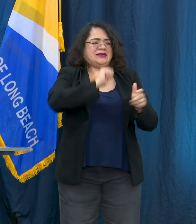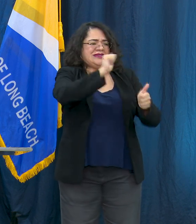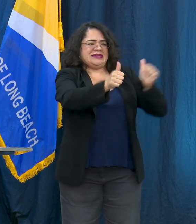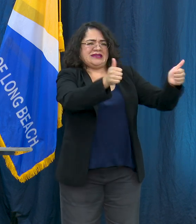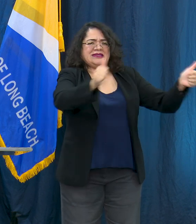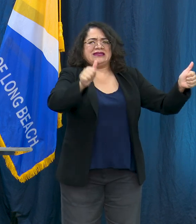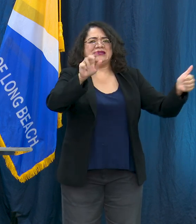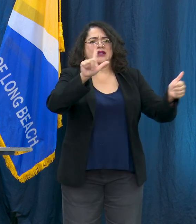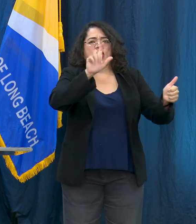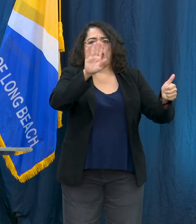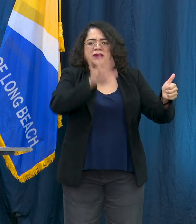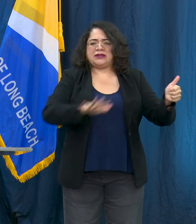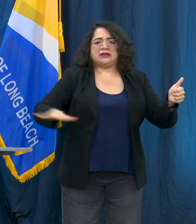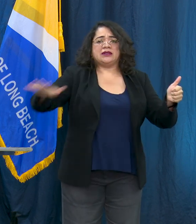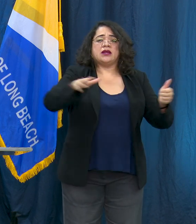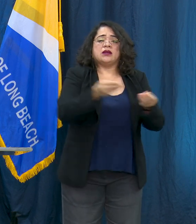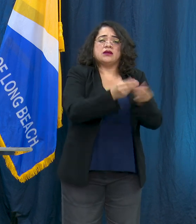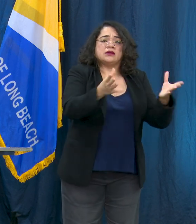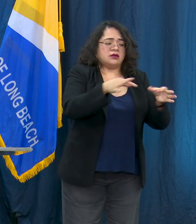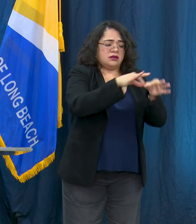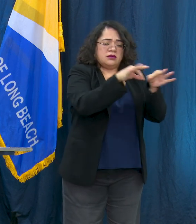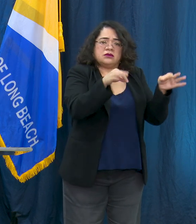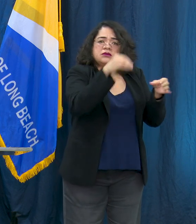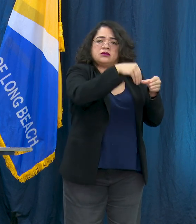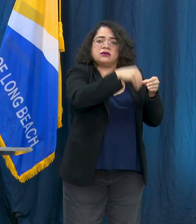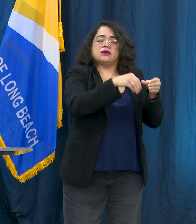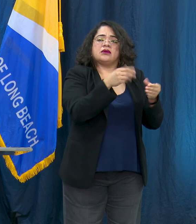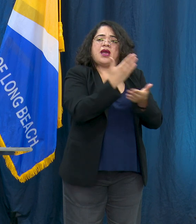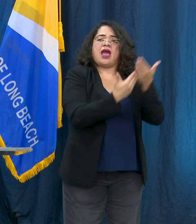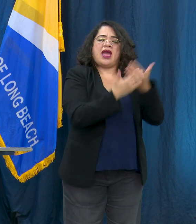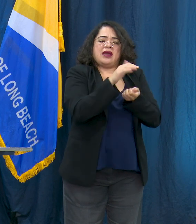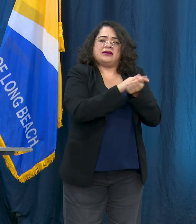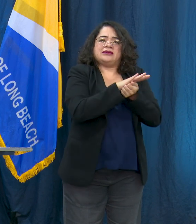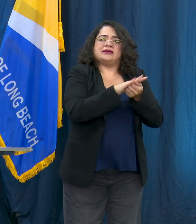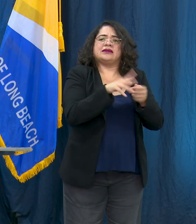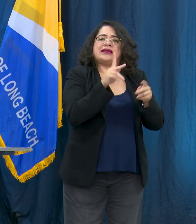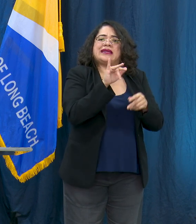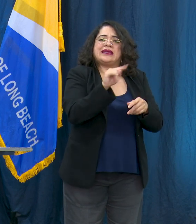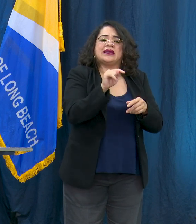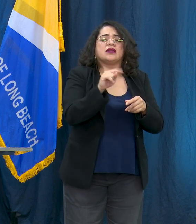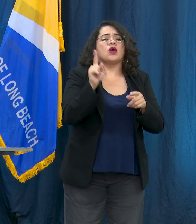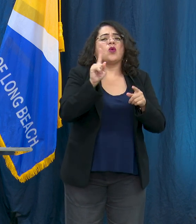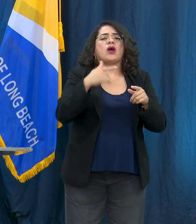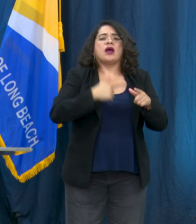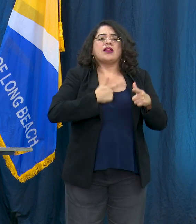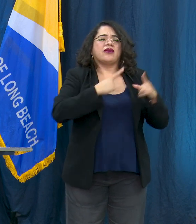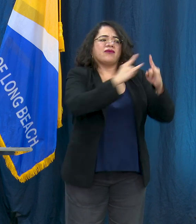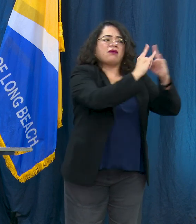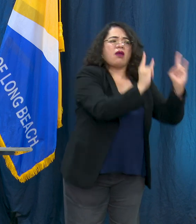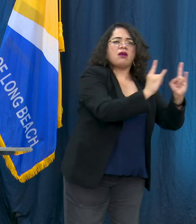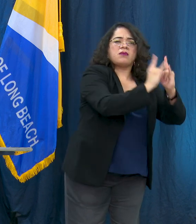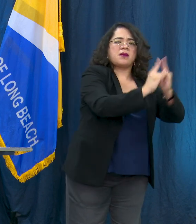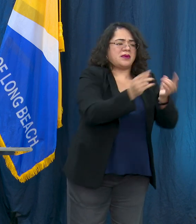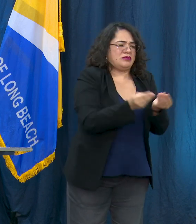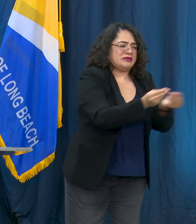sanitization kits to people who are living in encampments and we're conducting outreach all throughout the community. Our work has not slowed down